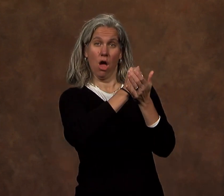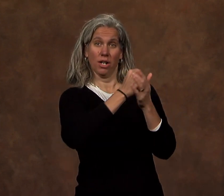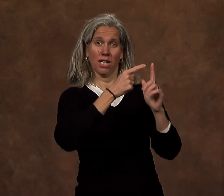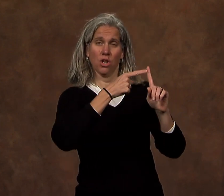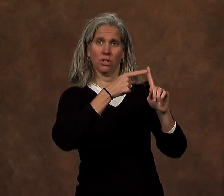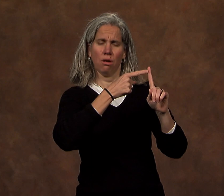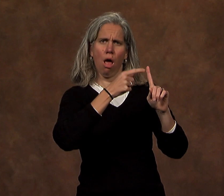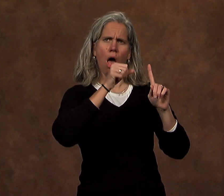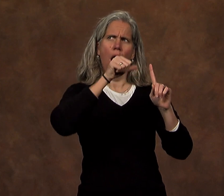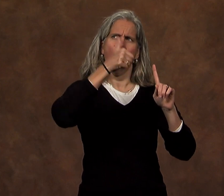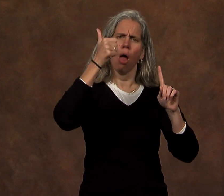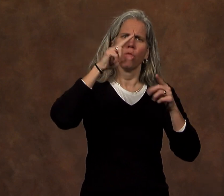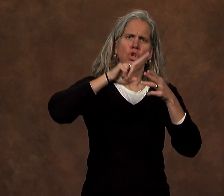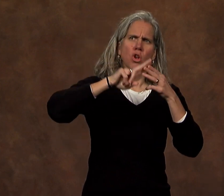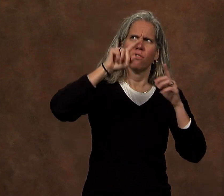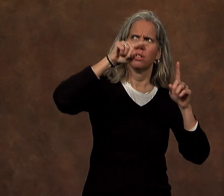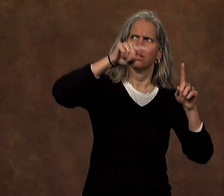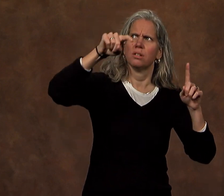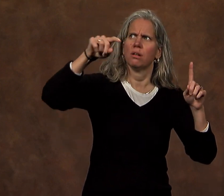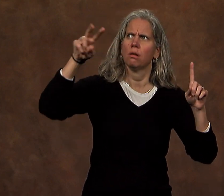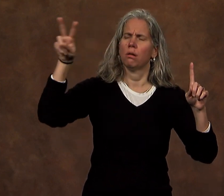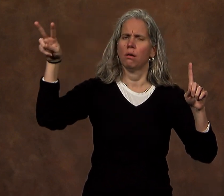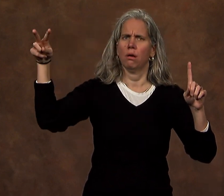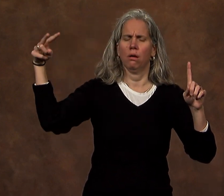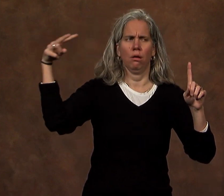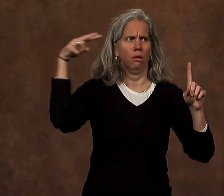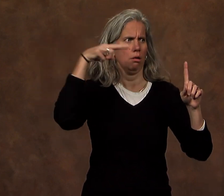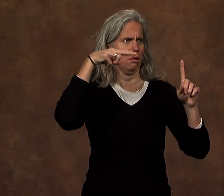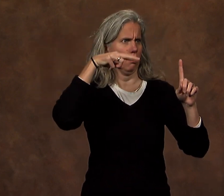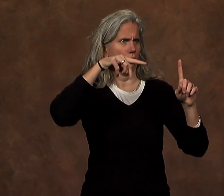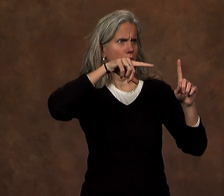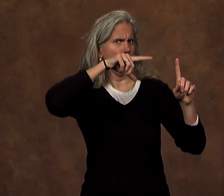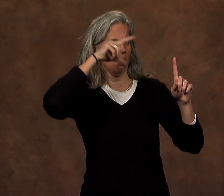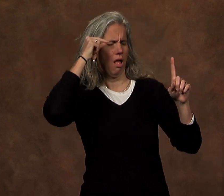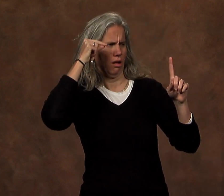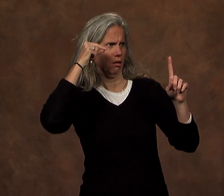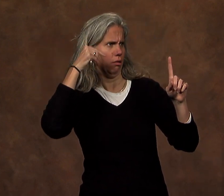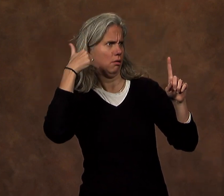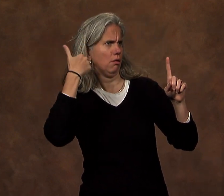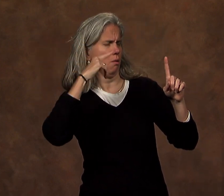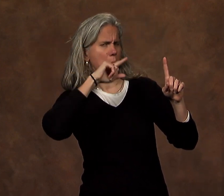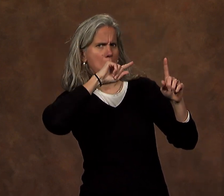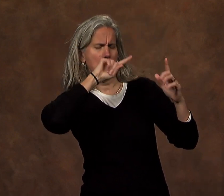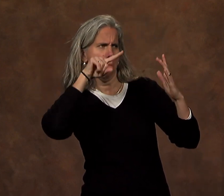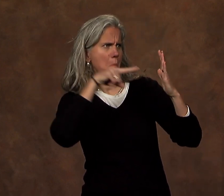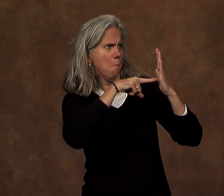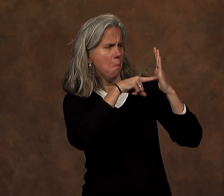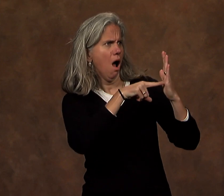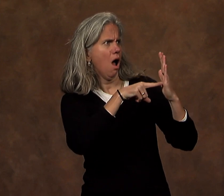stemming from our accreditation concerns, has been heralded as a model for other institutions